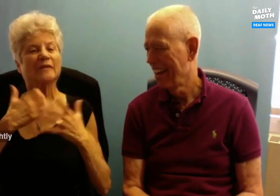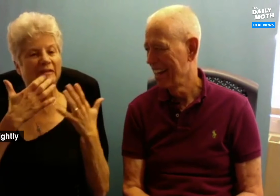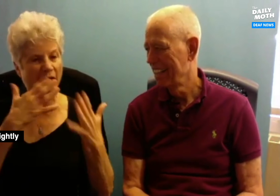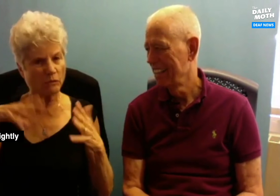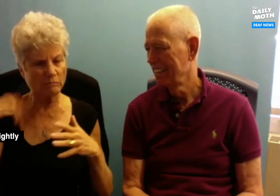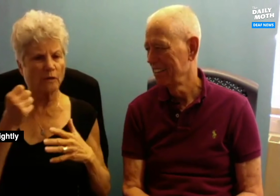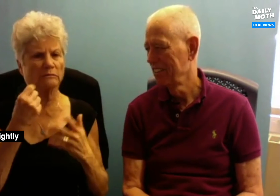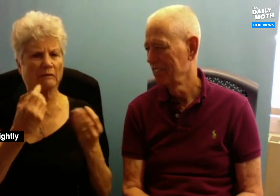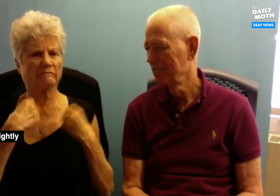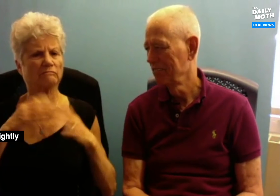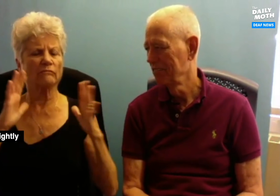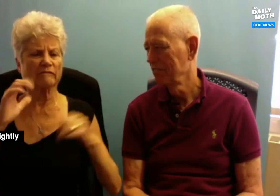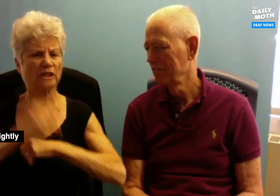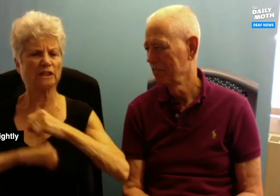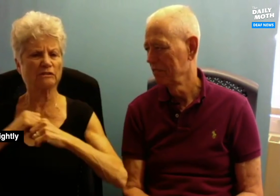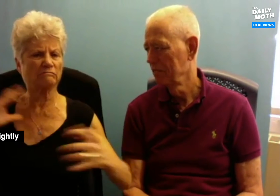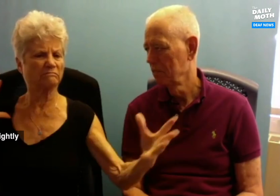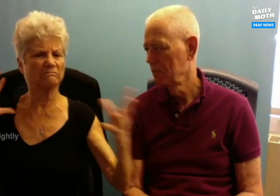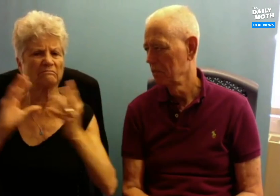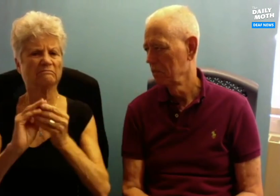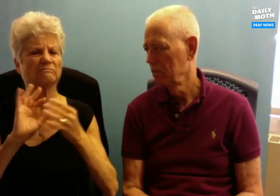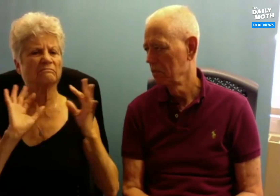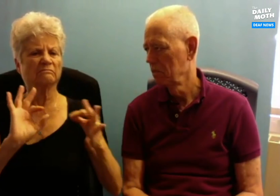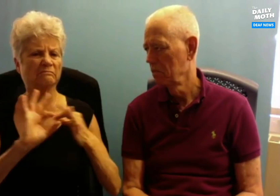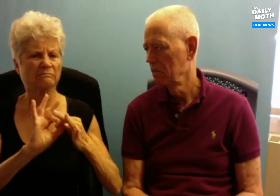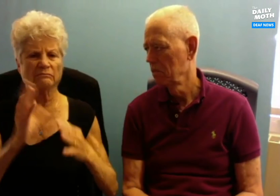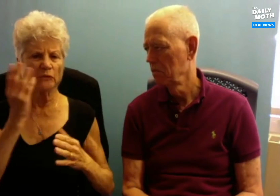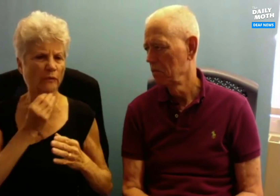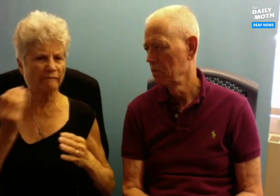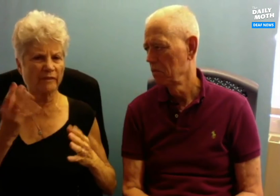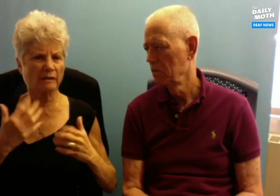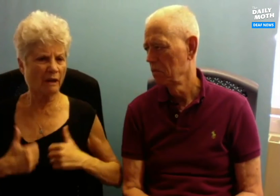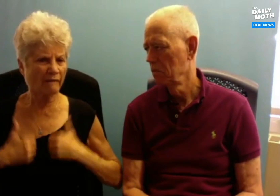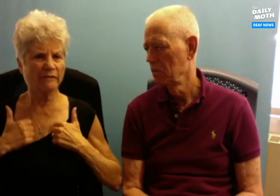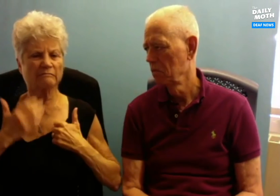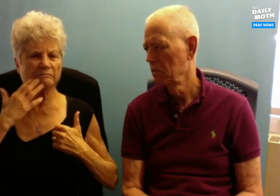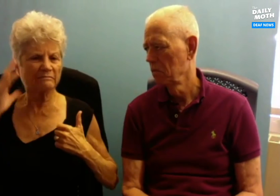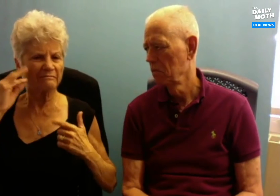I want to thank The Washington Post for giving me all these wonderful years. Having that bond's been beautiful and having that life,